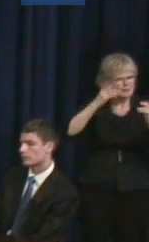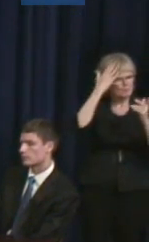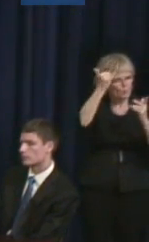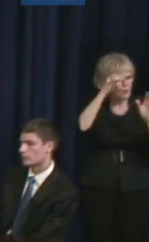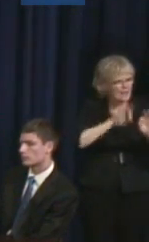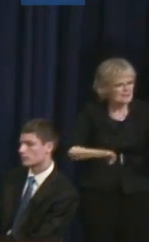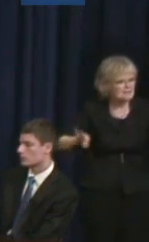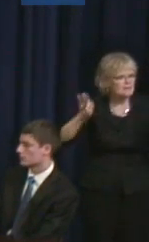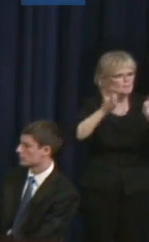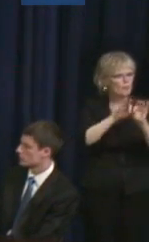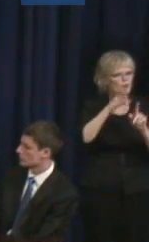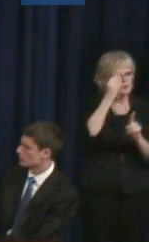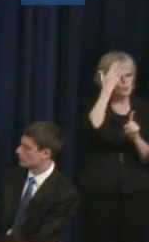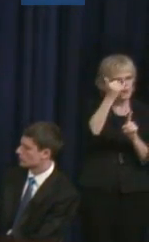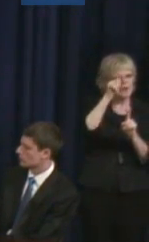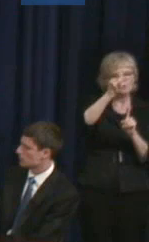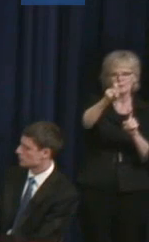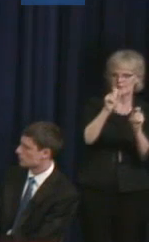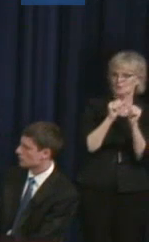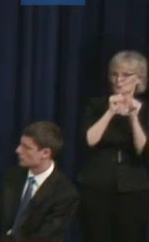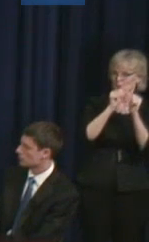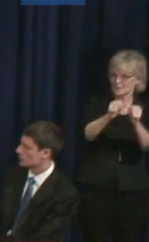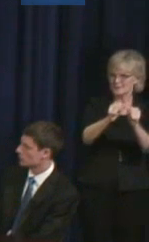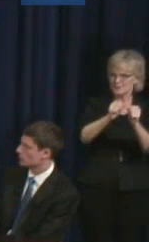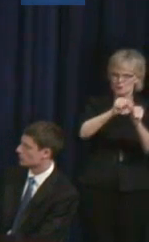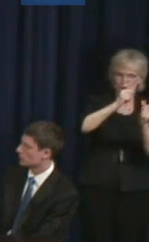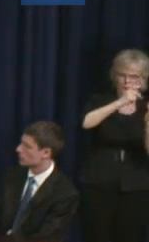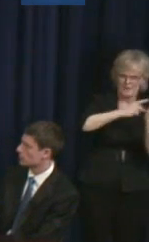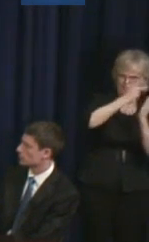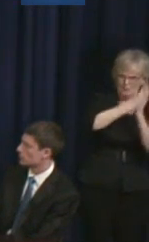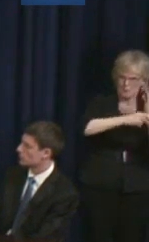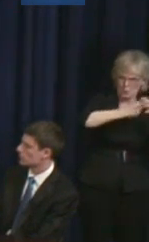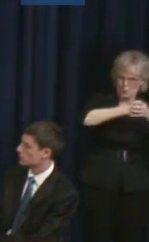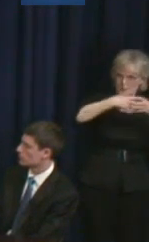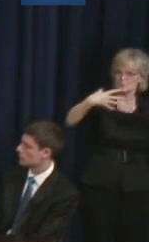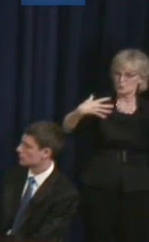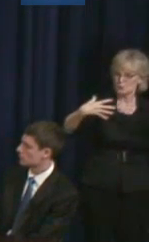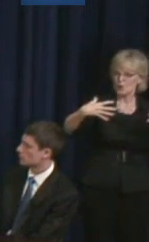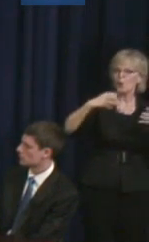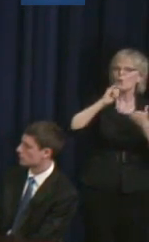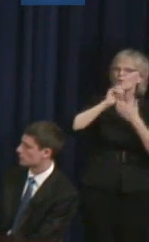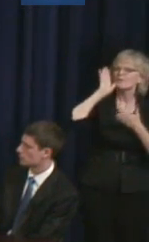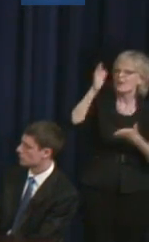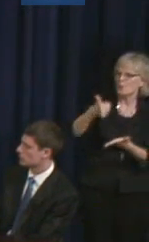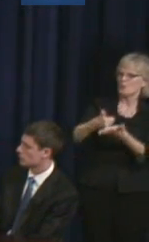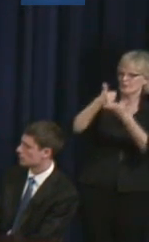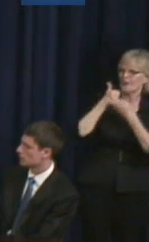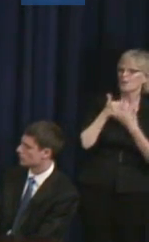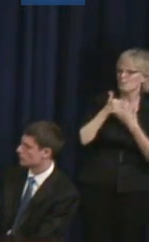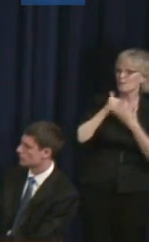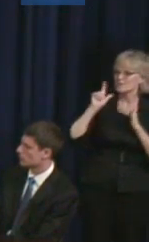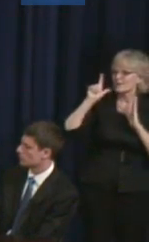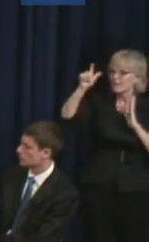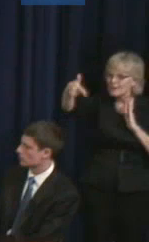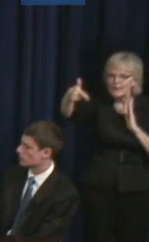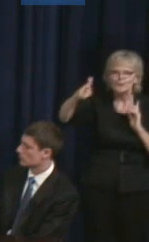why we need to continue to grow these programs helps us when we go to our administrations across the